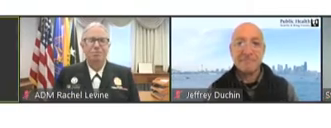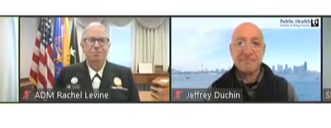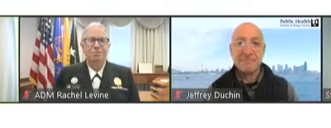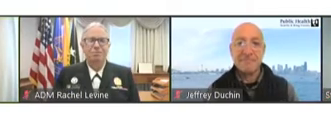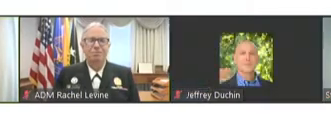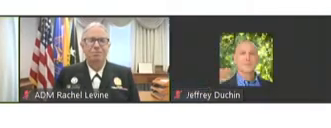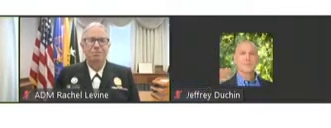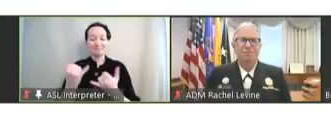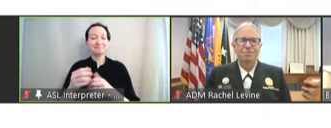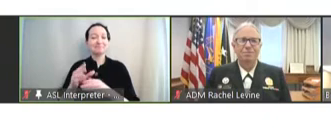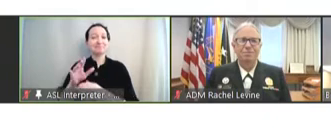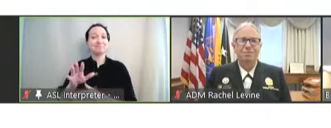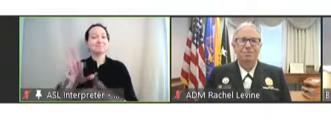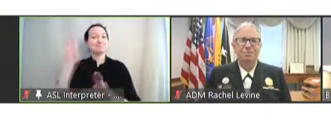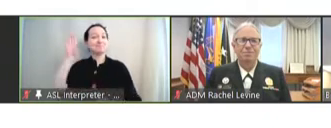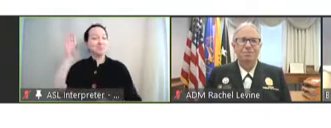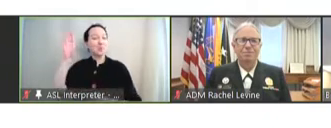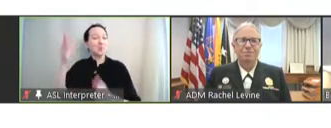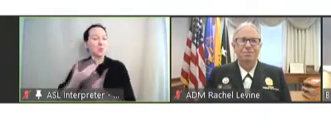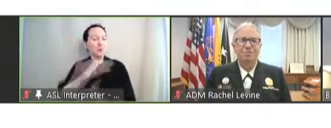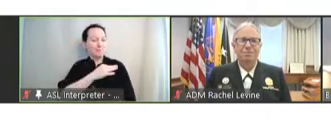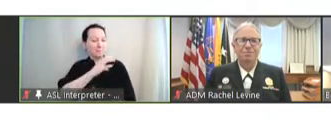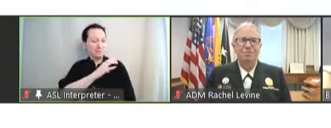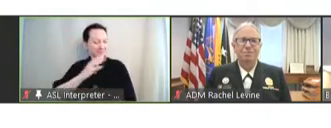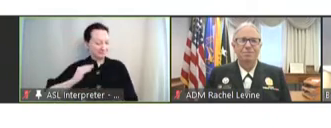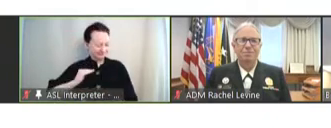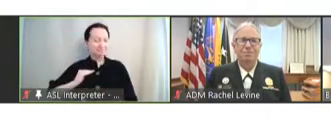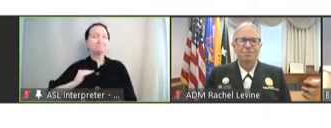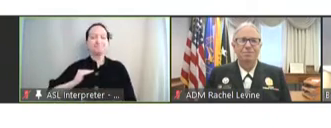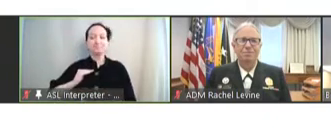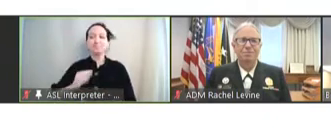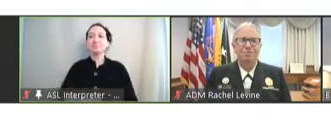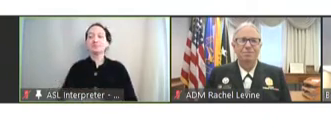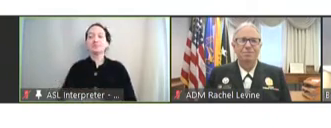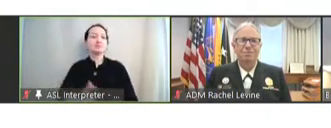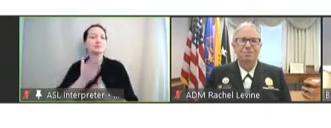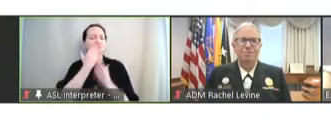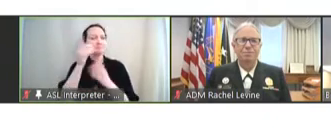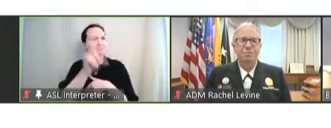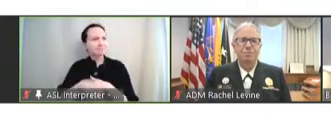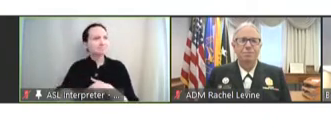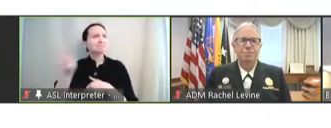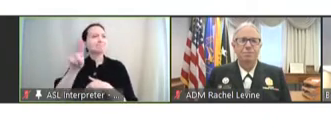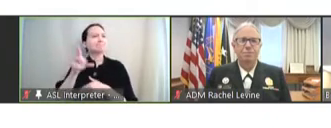swearing in our new members of the committee. I want to thank all of you for joining us today for